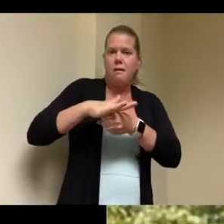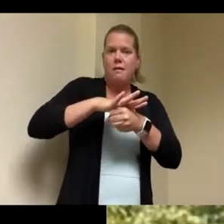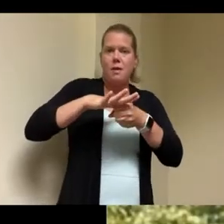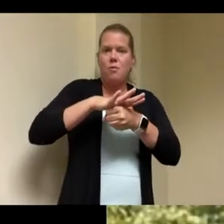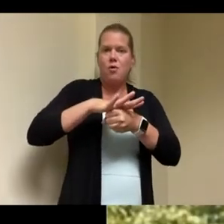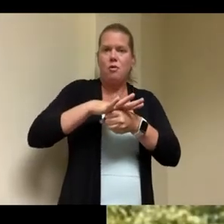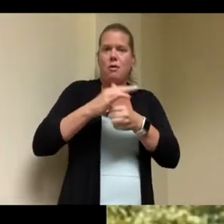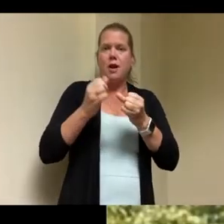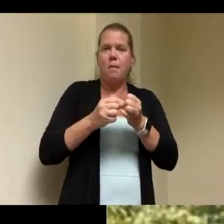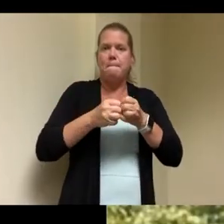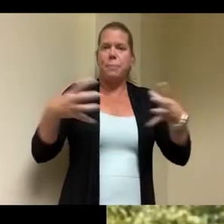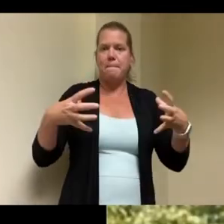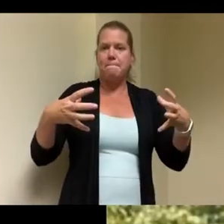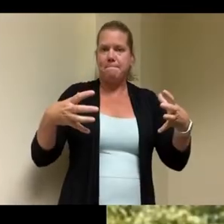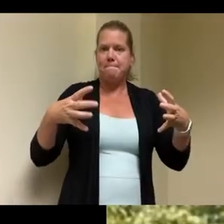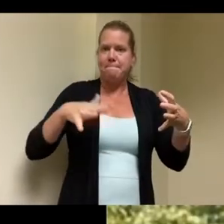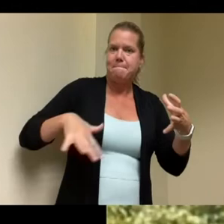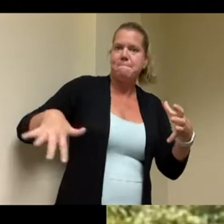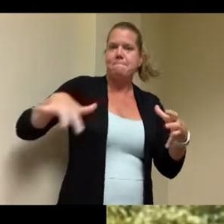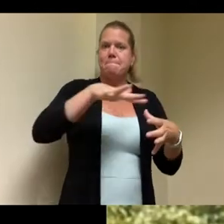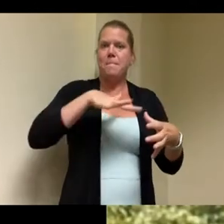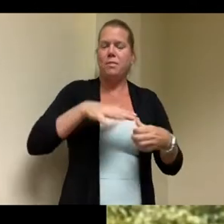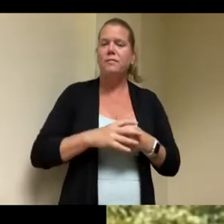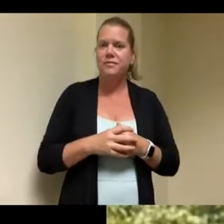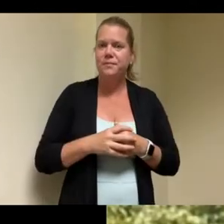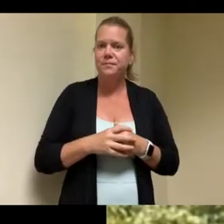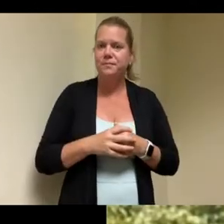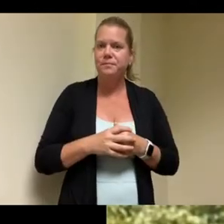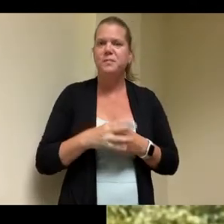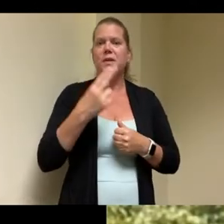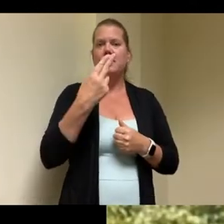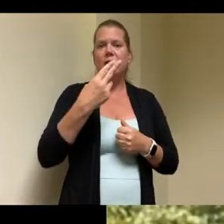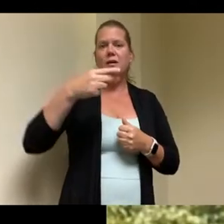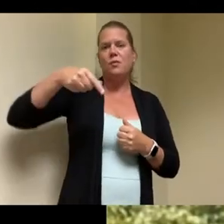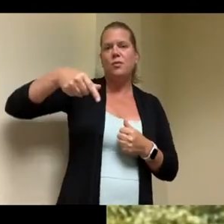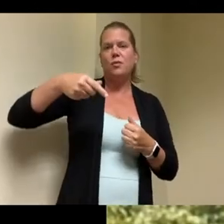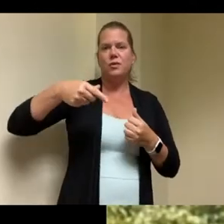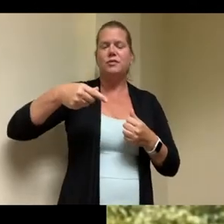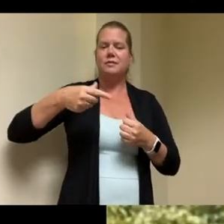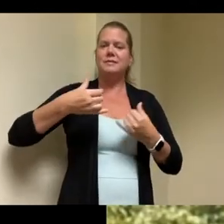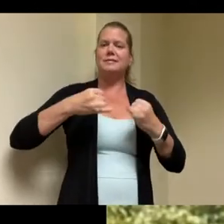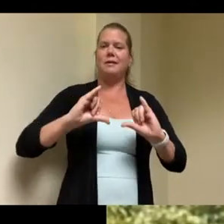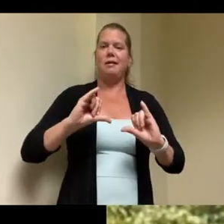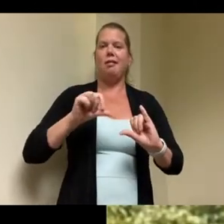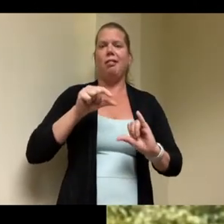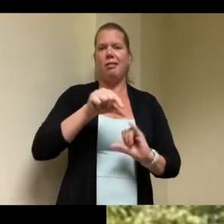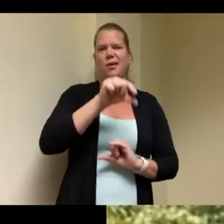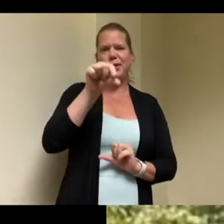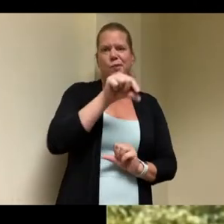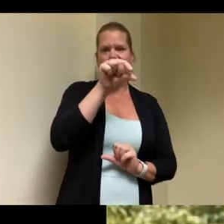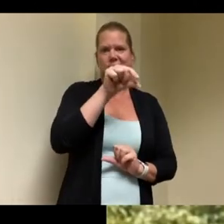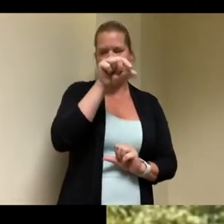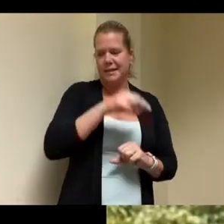basically throughout the region but our headquarters is still here in quincy behind me i'm not actually standing on the front lawn but it is